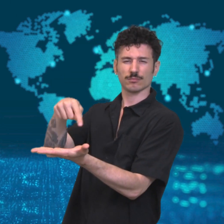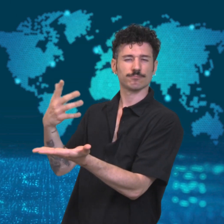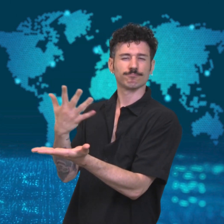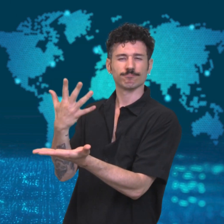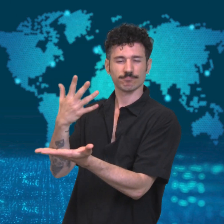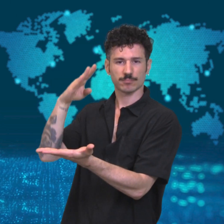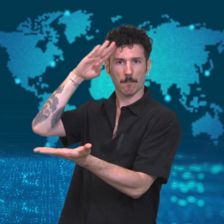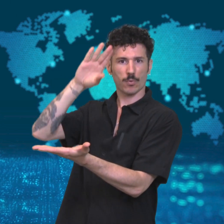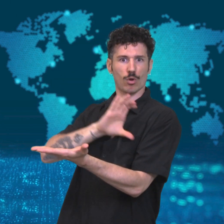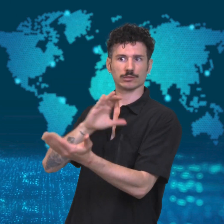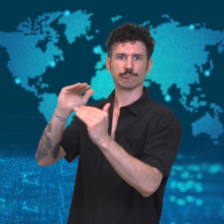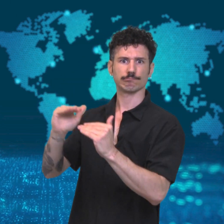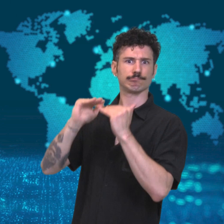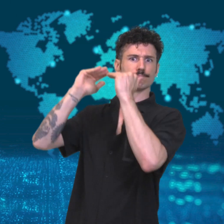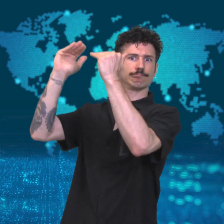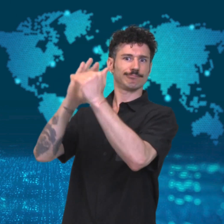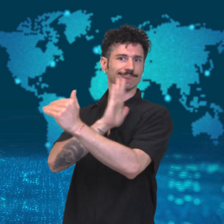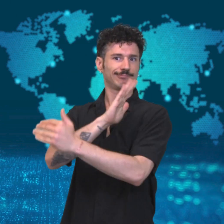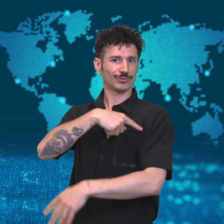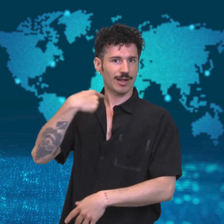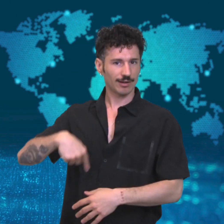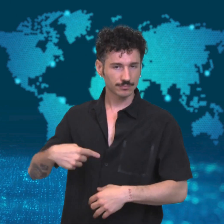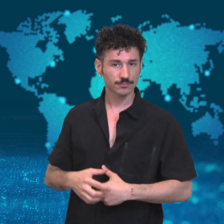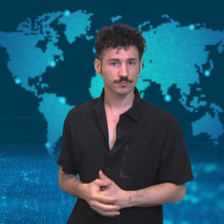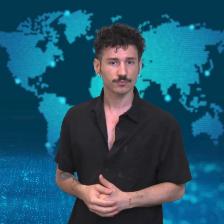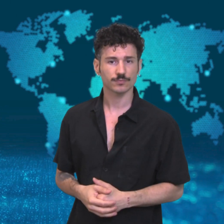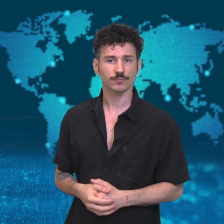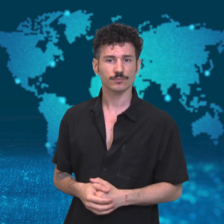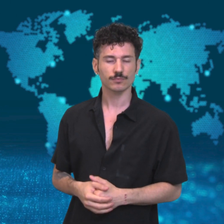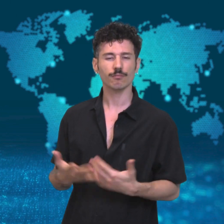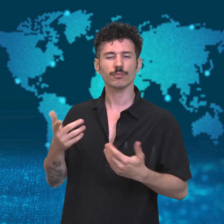up intelligence agencies in Hong Kong.